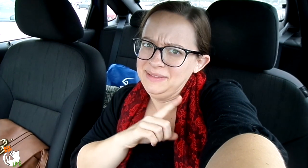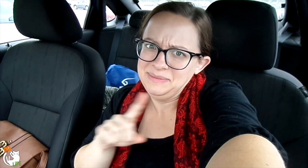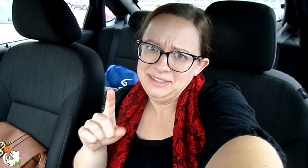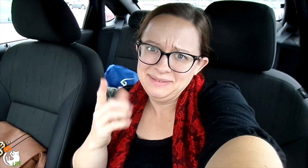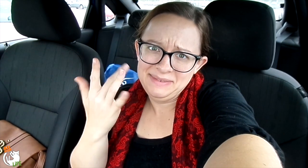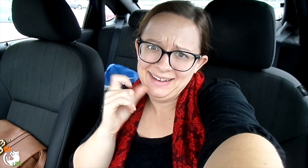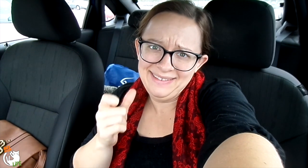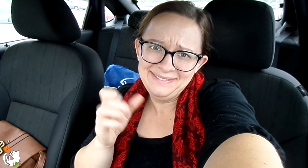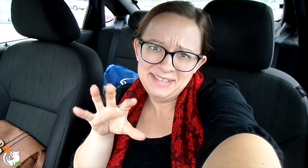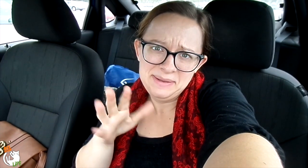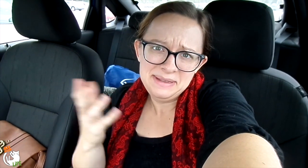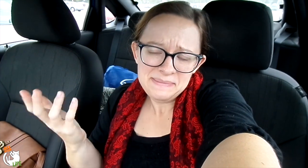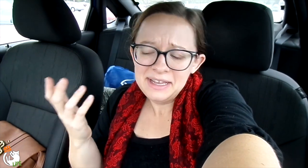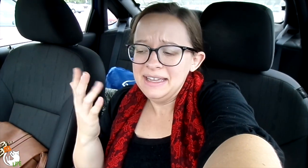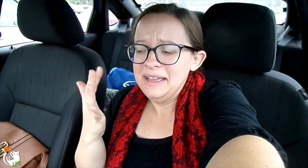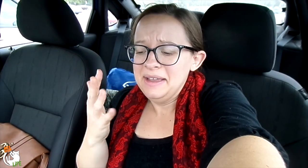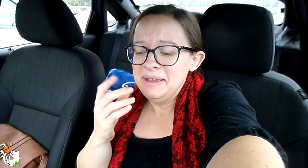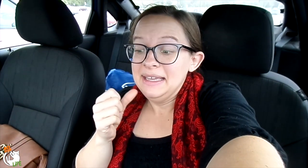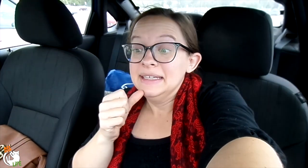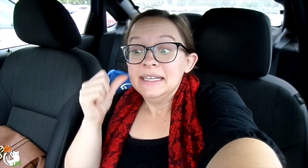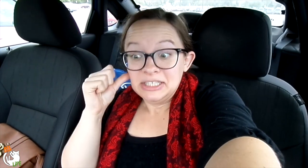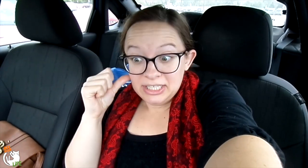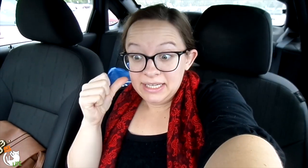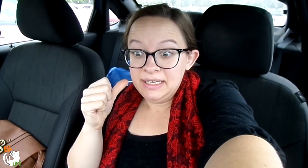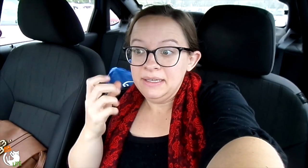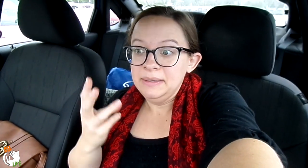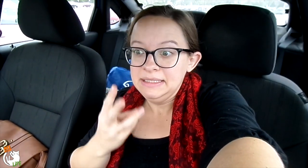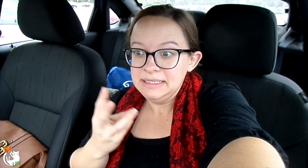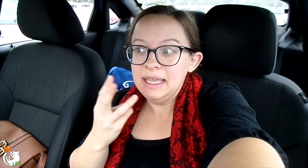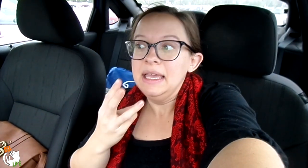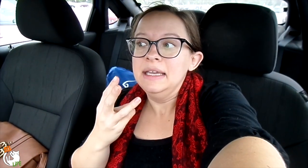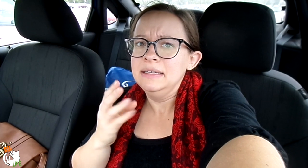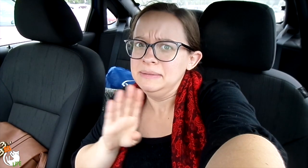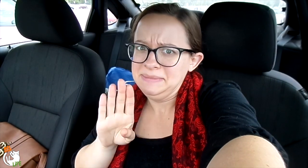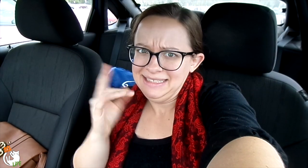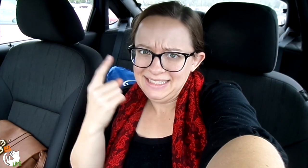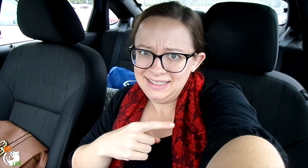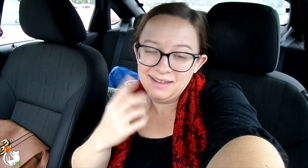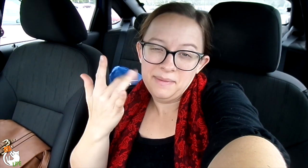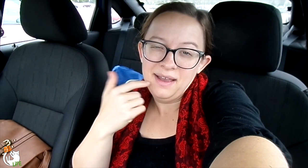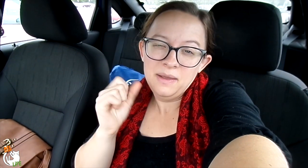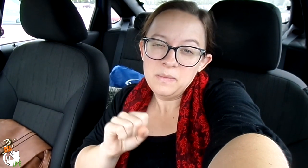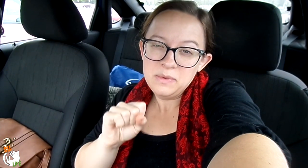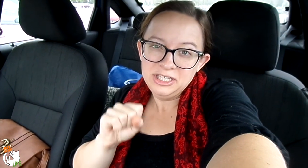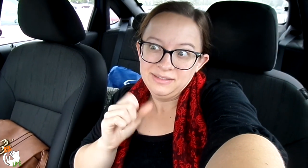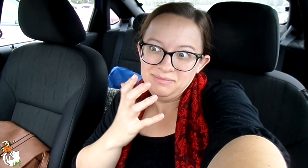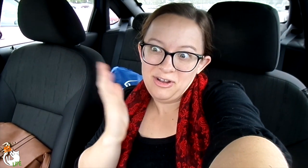I've been sleeping a lot this week. That's why I haven't been filming much. But yesterday was really busy.